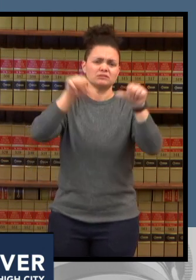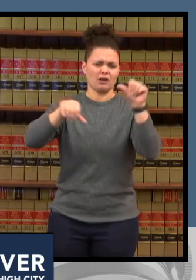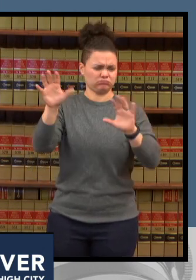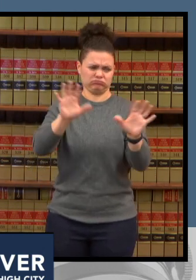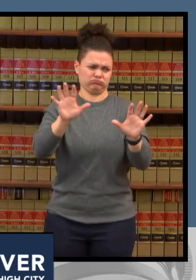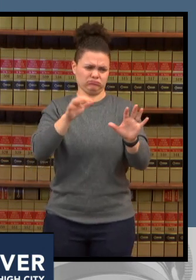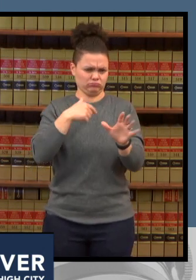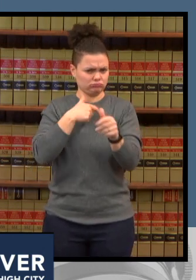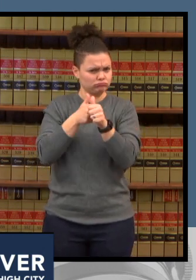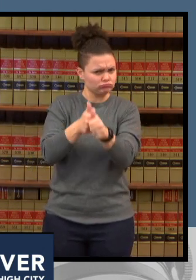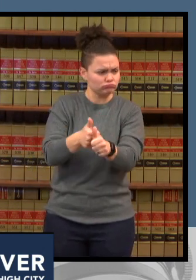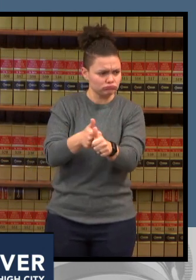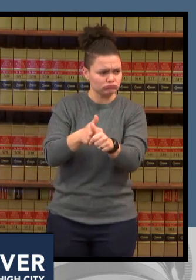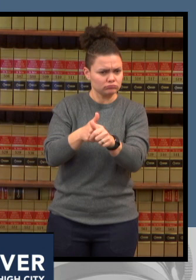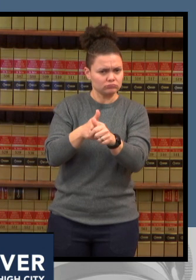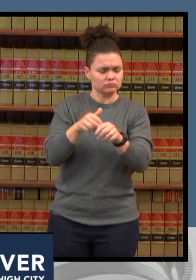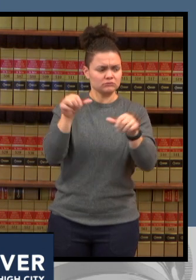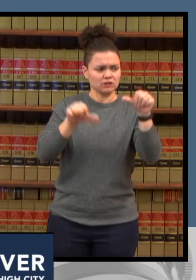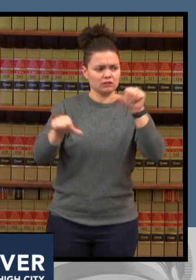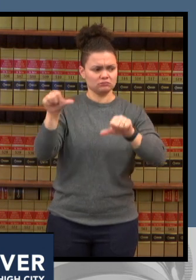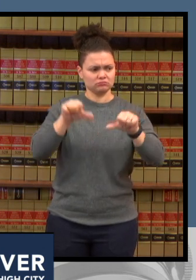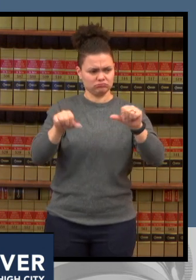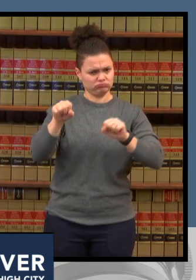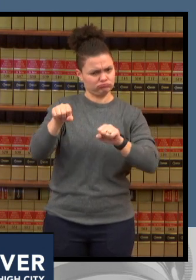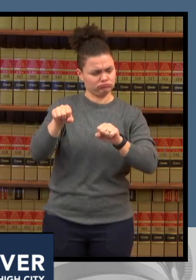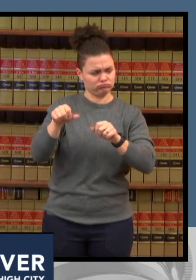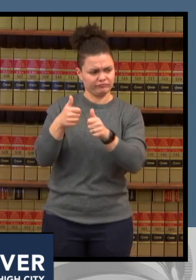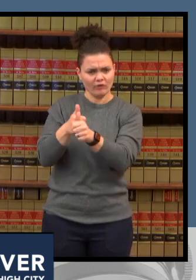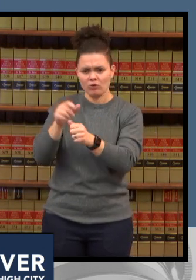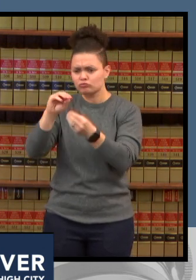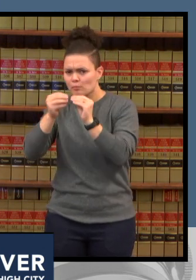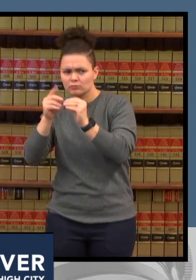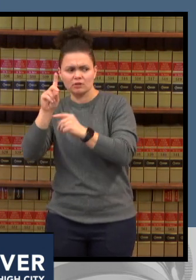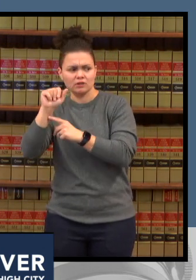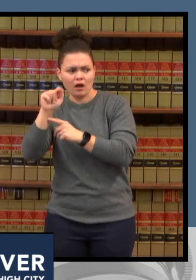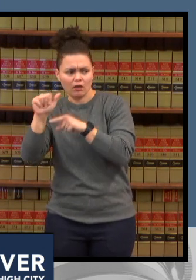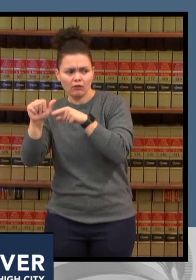that what we were doing in the beginning didn't make sense it means that we're following science